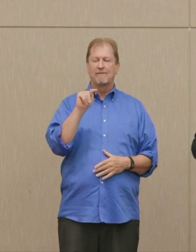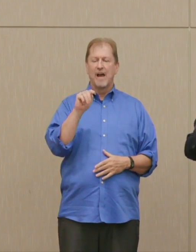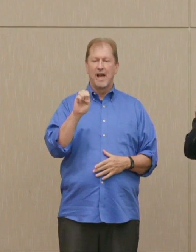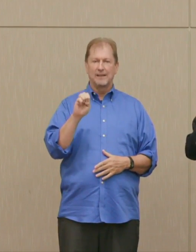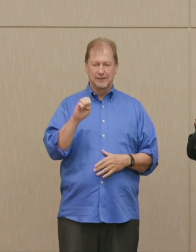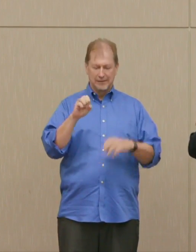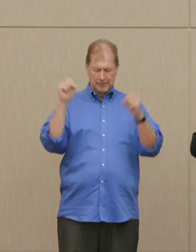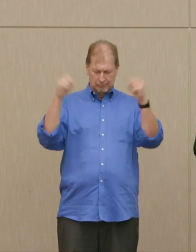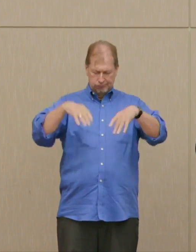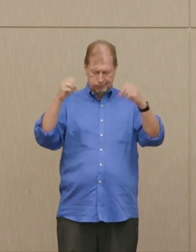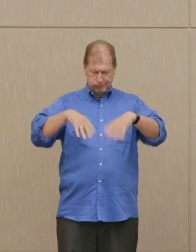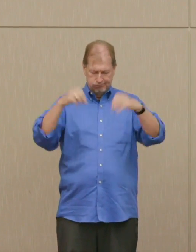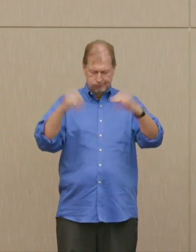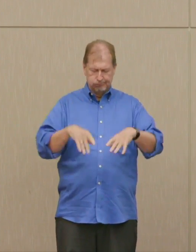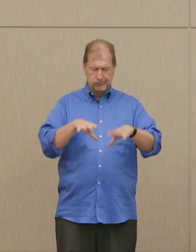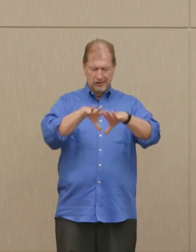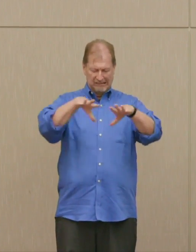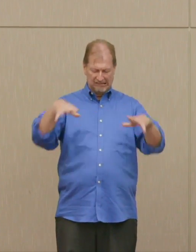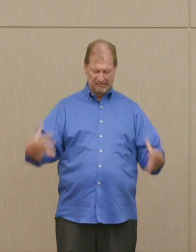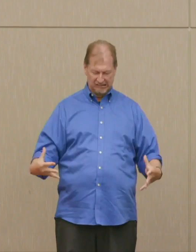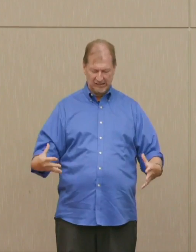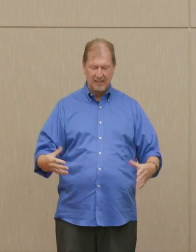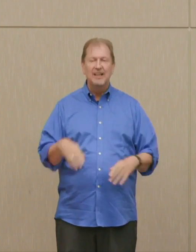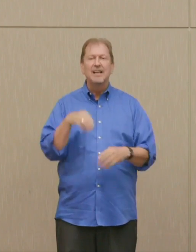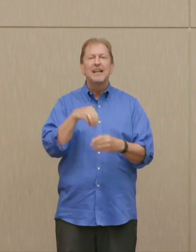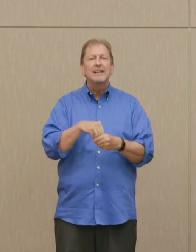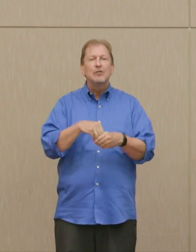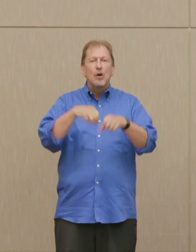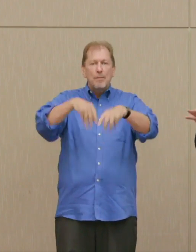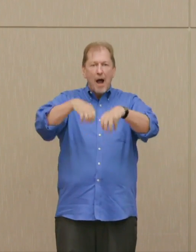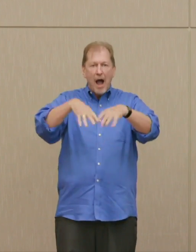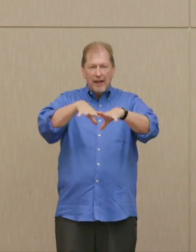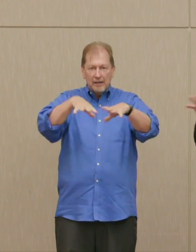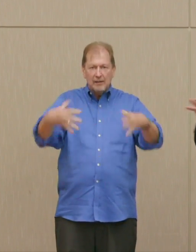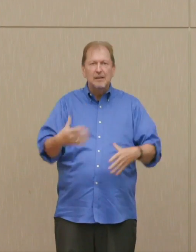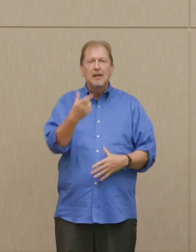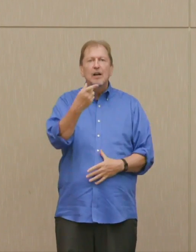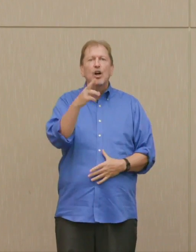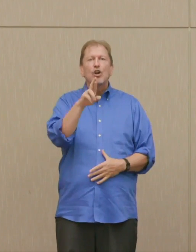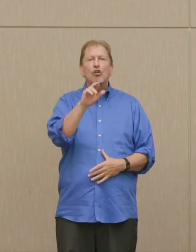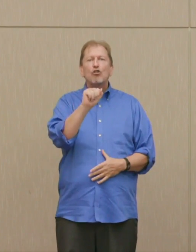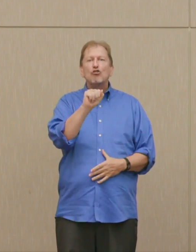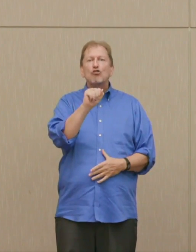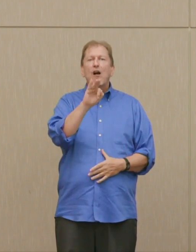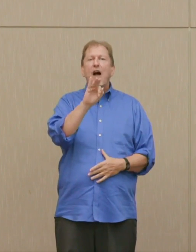forget, that absorbed neutrons ... into a pile of graphite blocks, which were a control